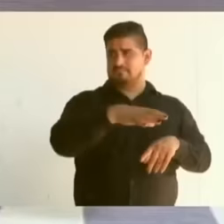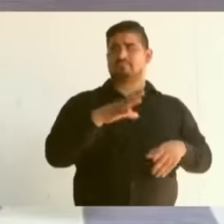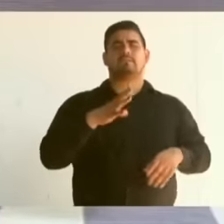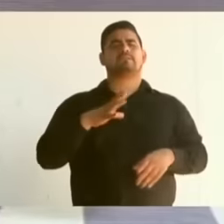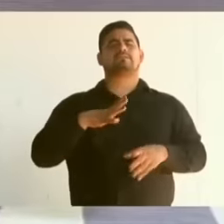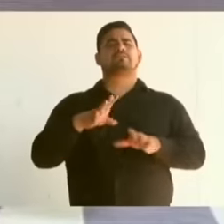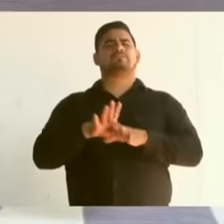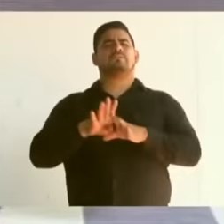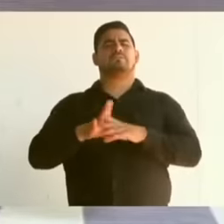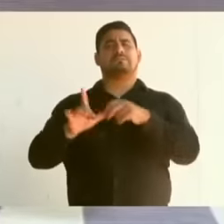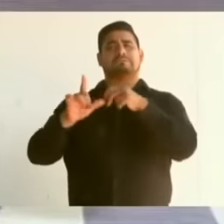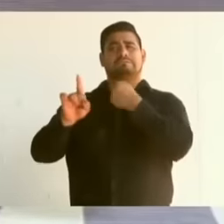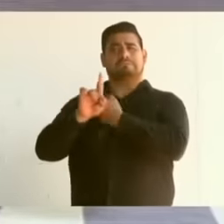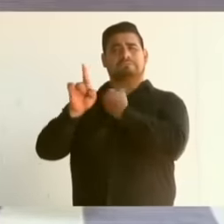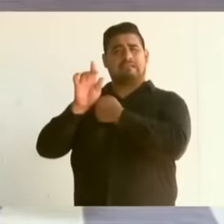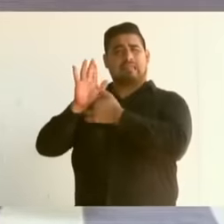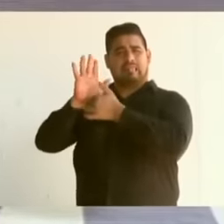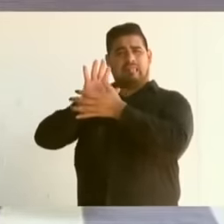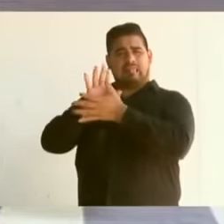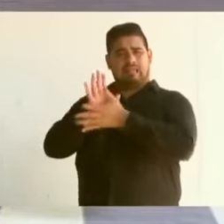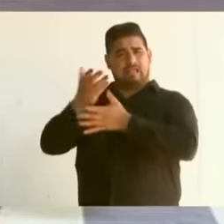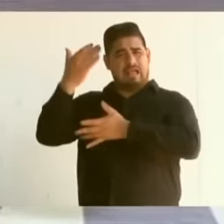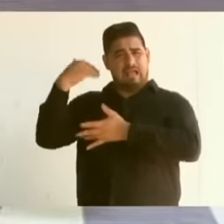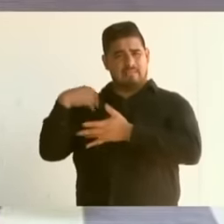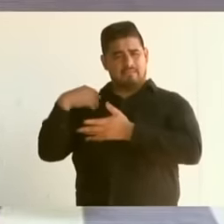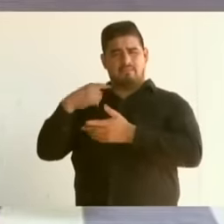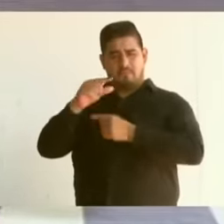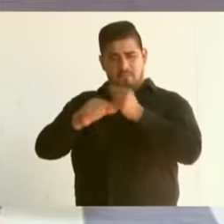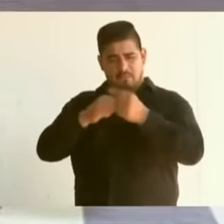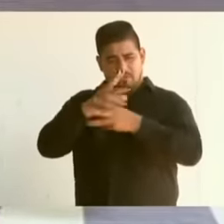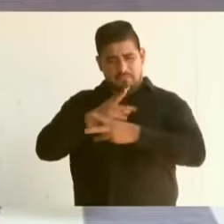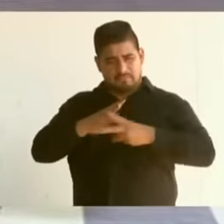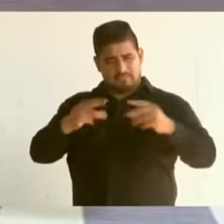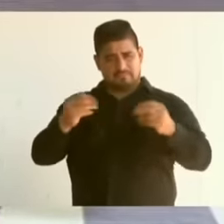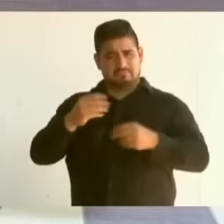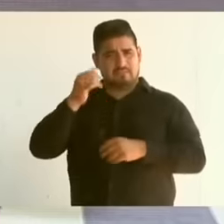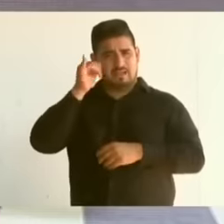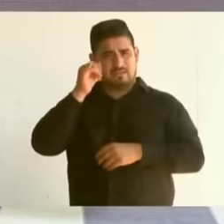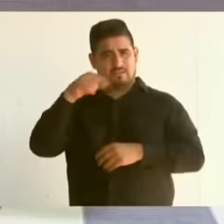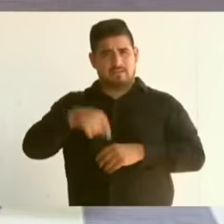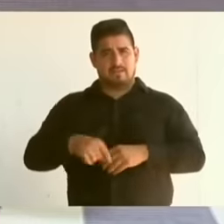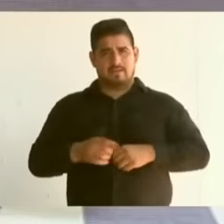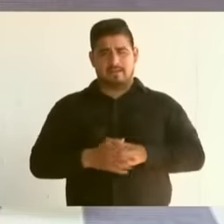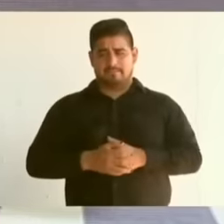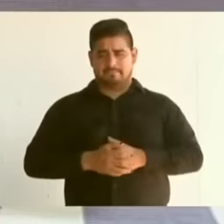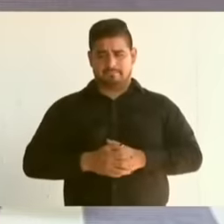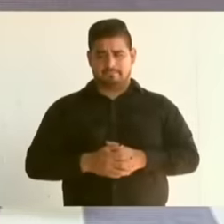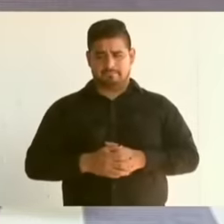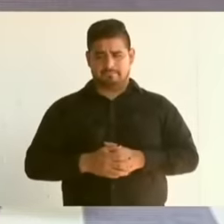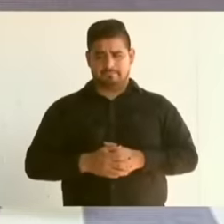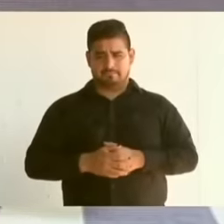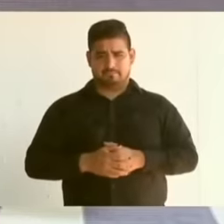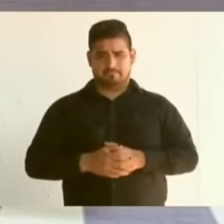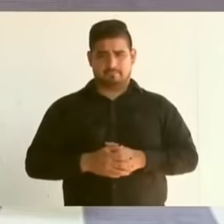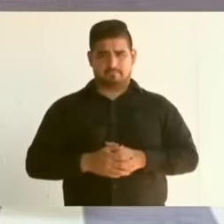and in particular the Justice plan for the Yaki people reaches deep into the collective memory